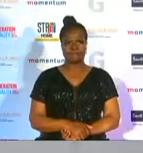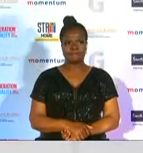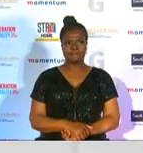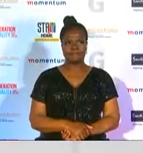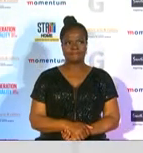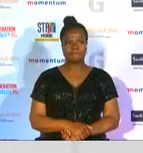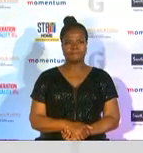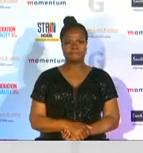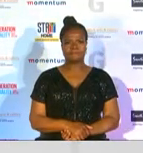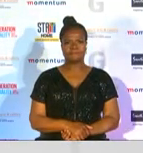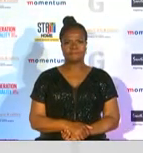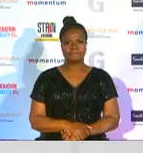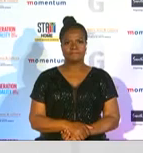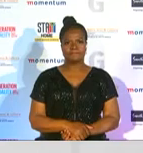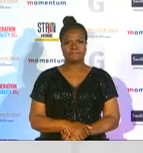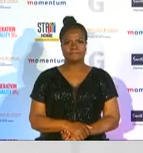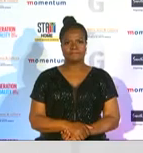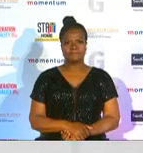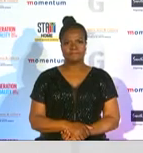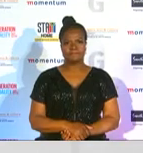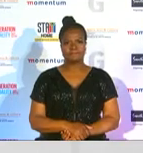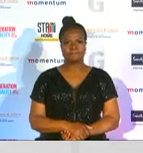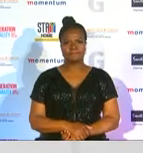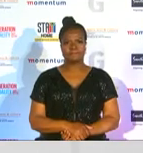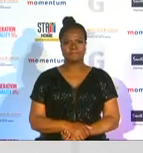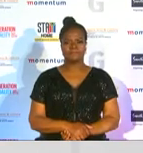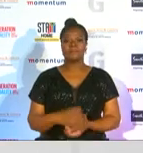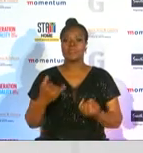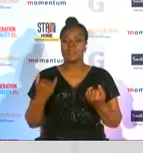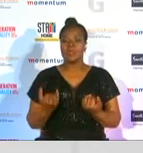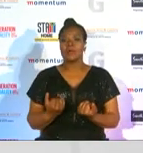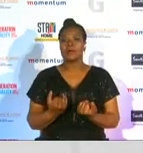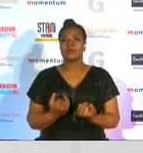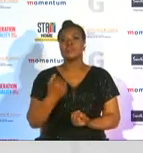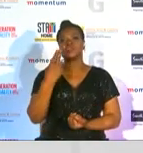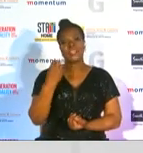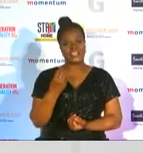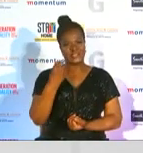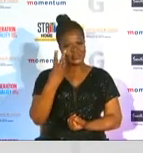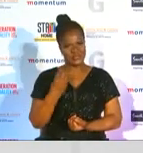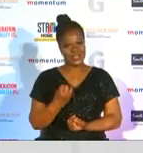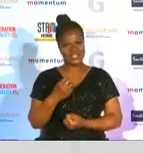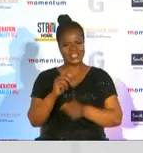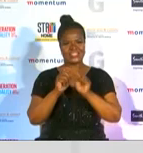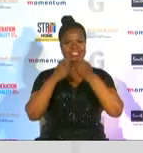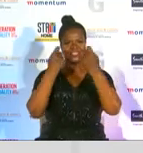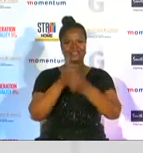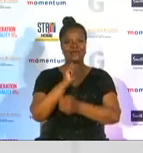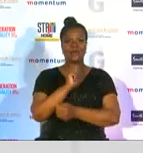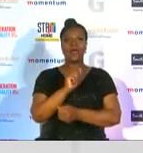and joining their title sponsor in the list of winners for tonight is the 2020 team of the year which goes to the spa